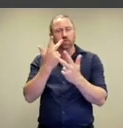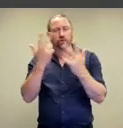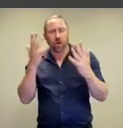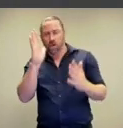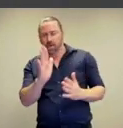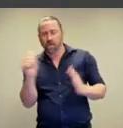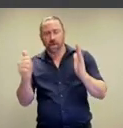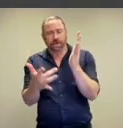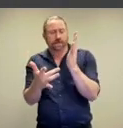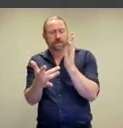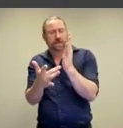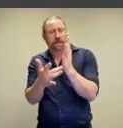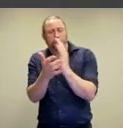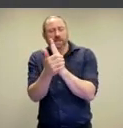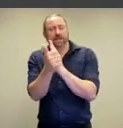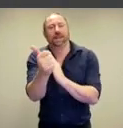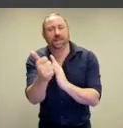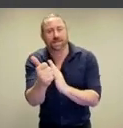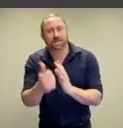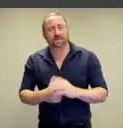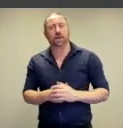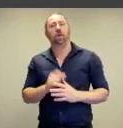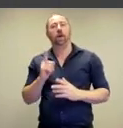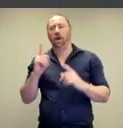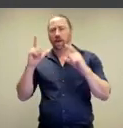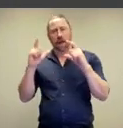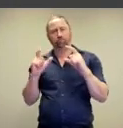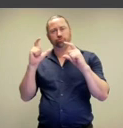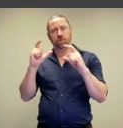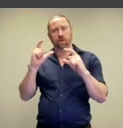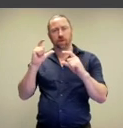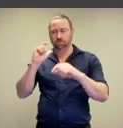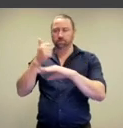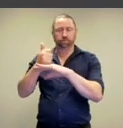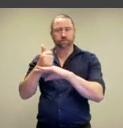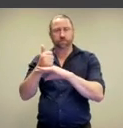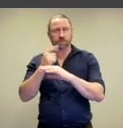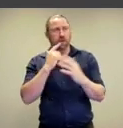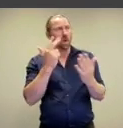to show off their technical mastery